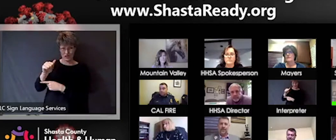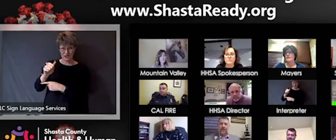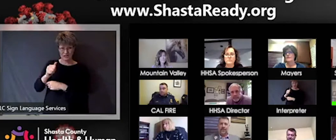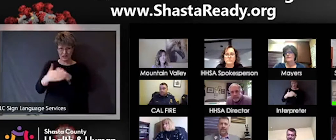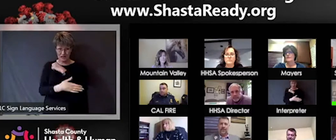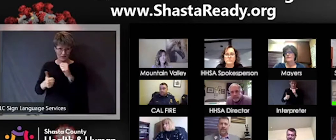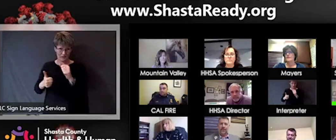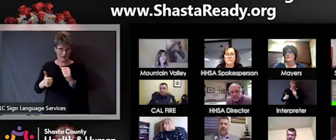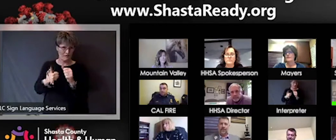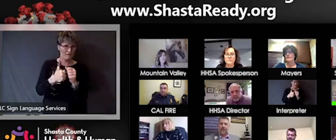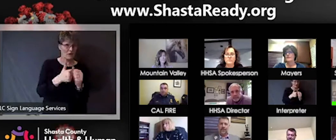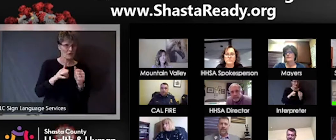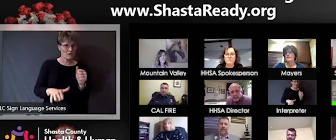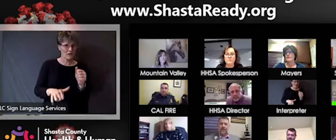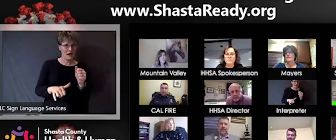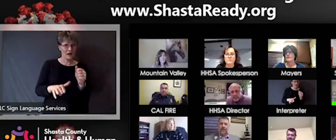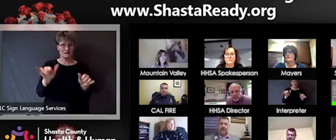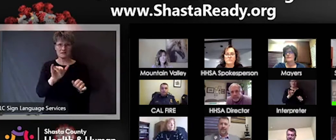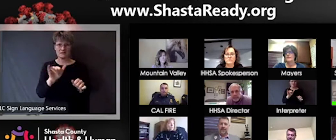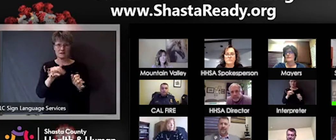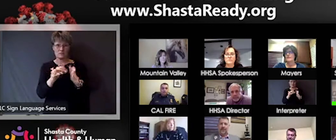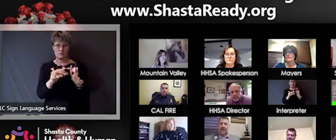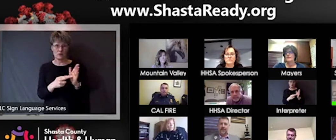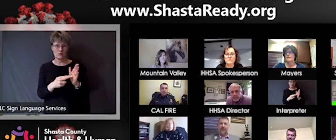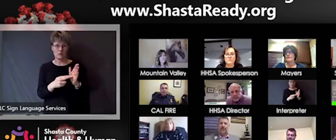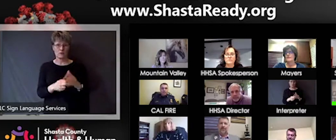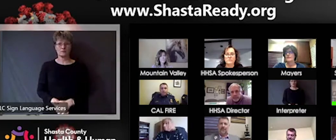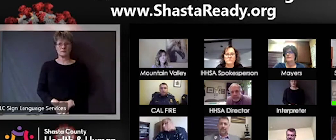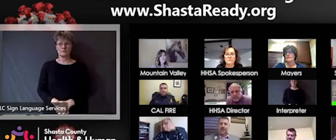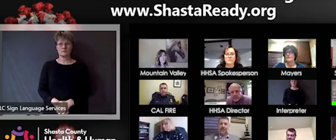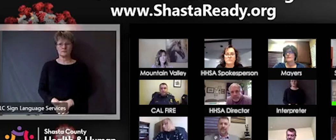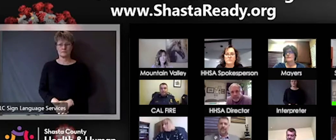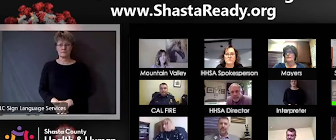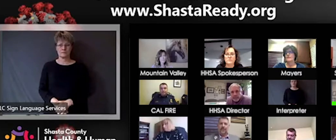on a call last night with several health officers and department directors